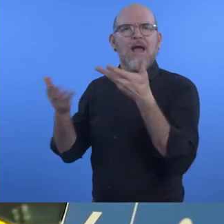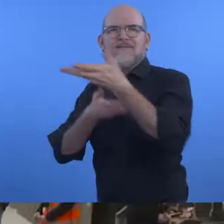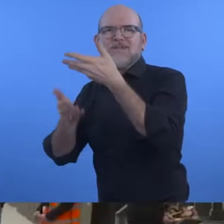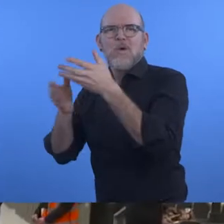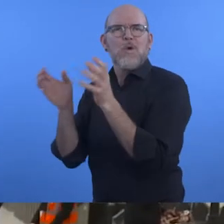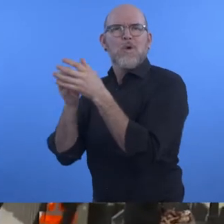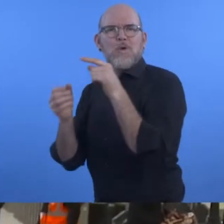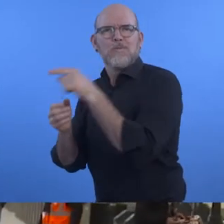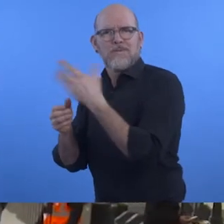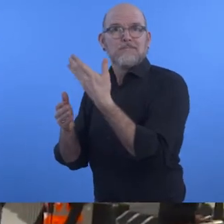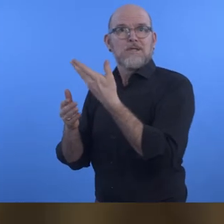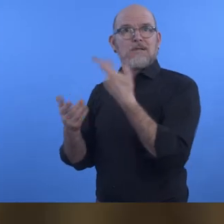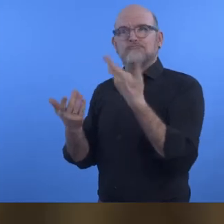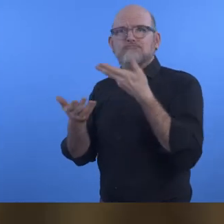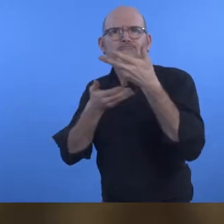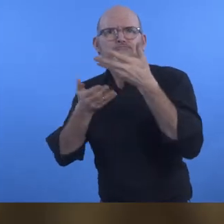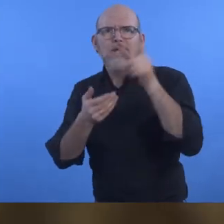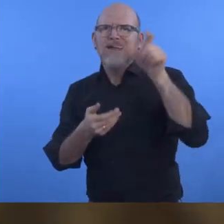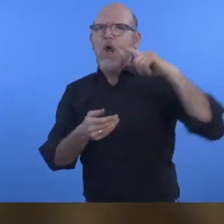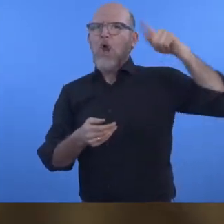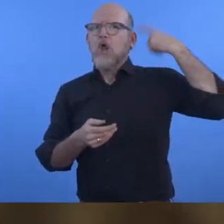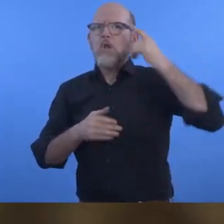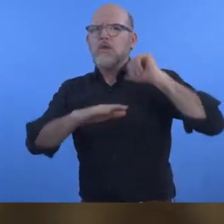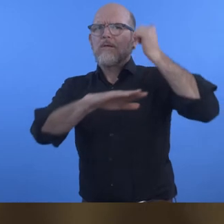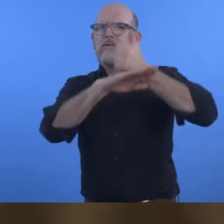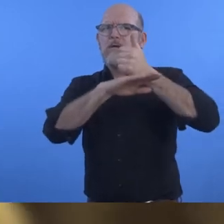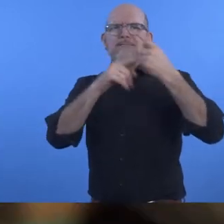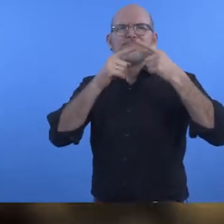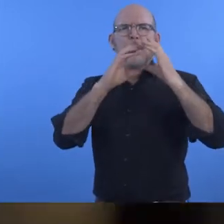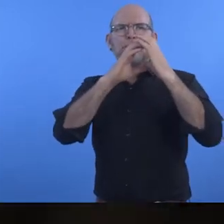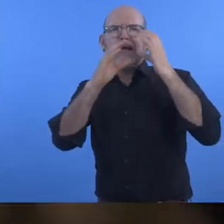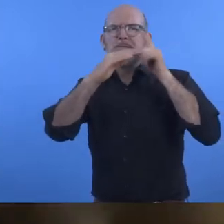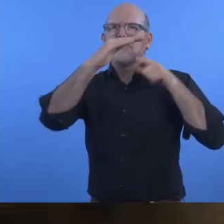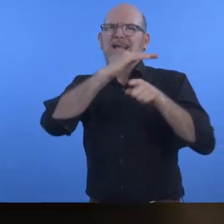the main provider of public transport in London, in identifying and